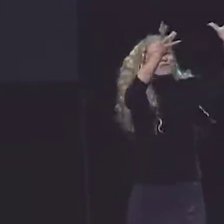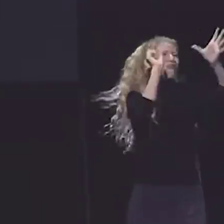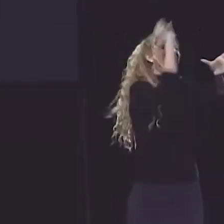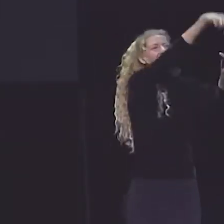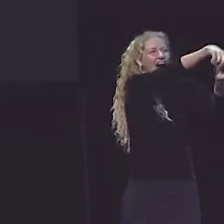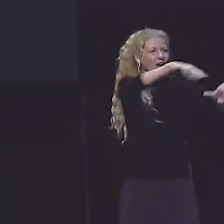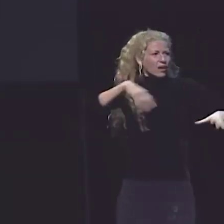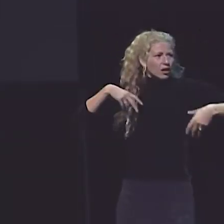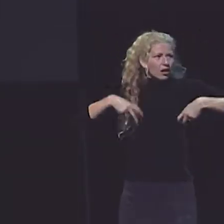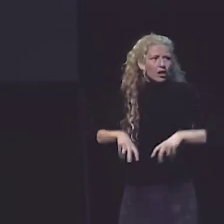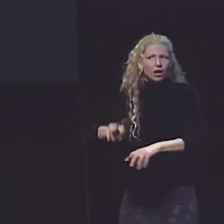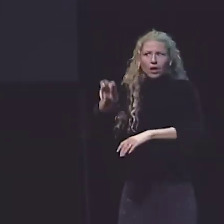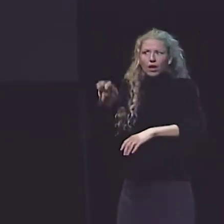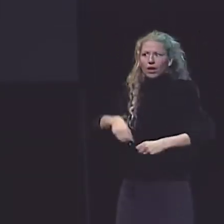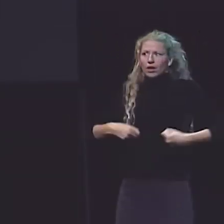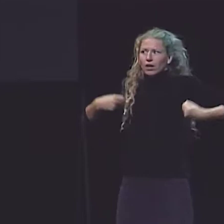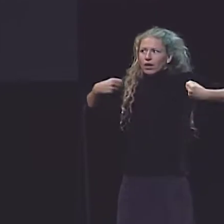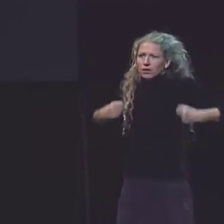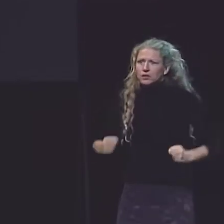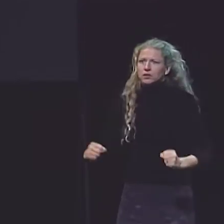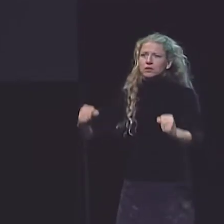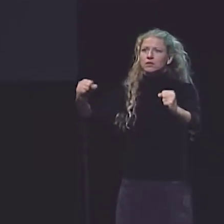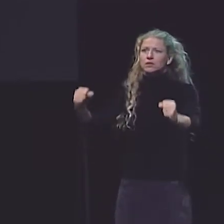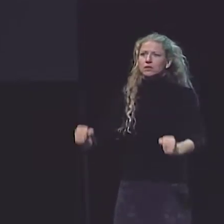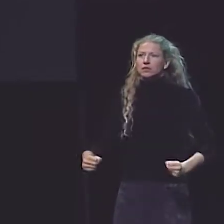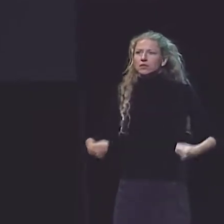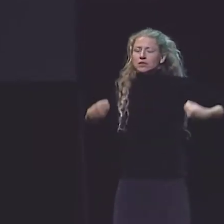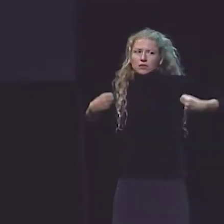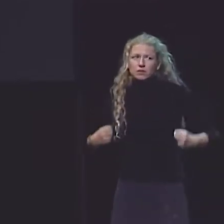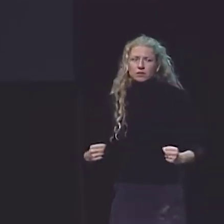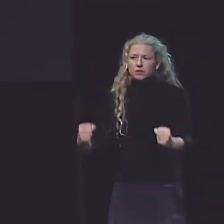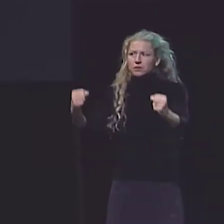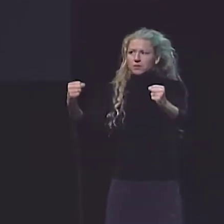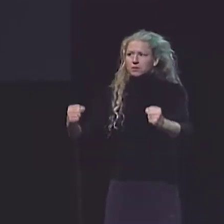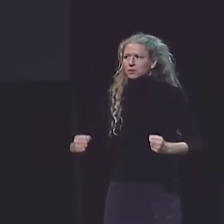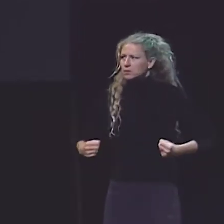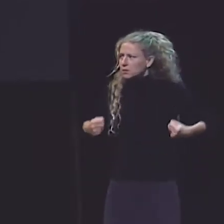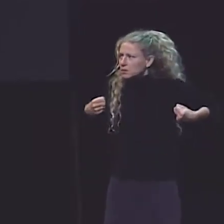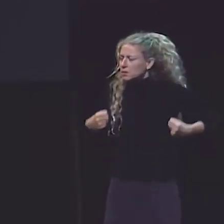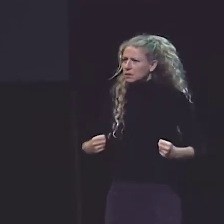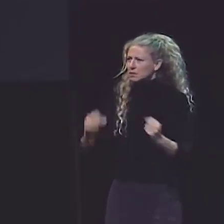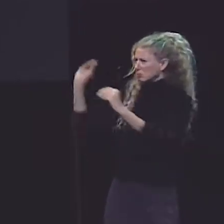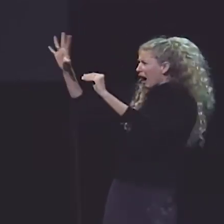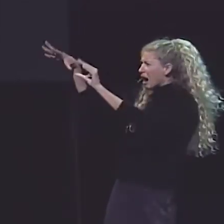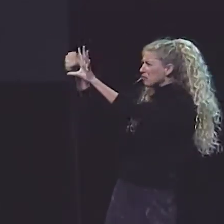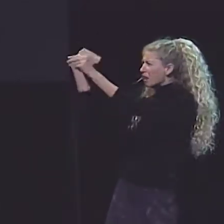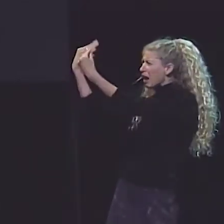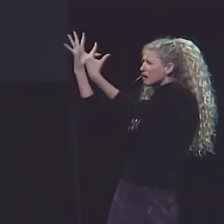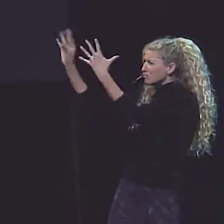THEY'RE THROWING BALLS AND THEY'RE PLAYING BASKETBALL. I'M JUST SWINGING, HOPING NOBODY NOTICES,